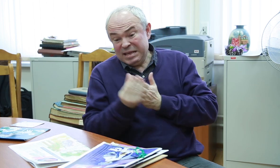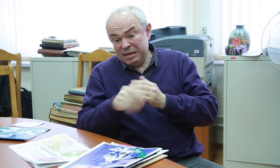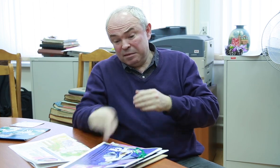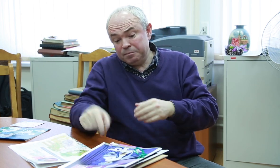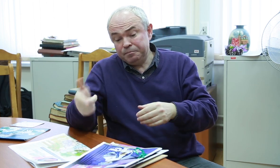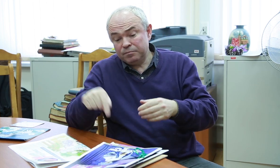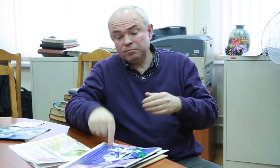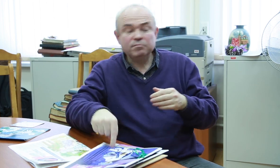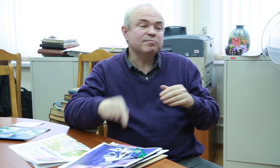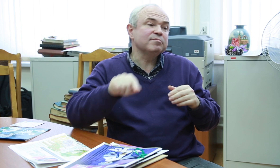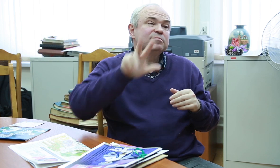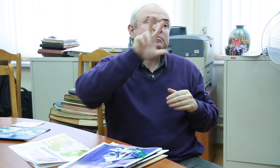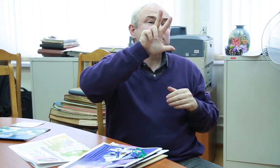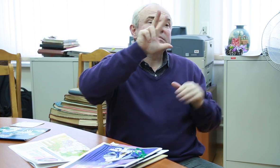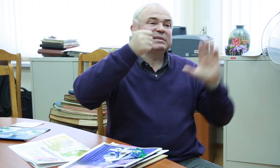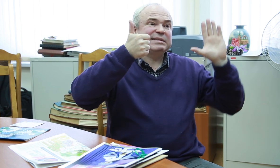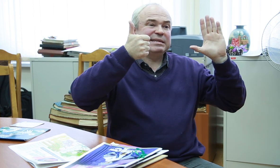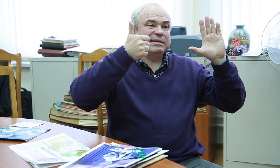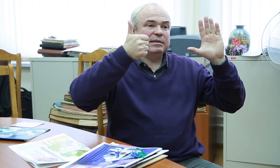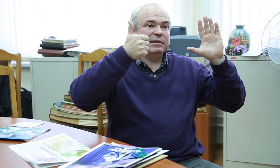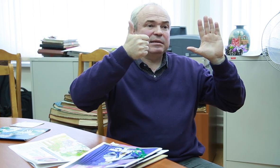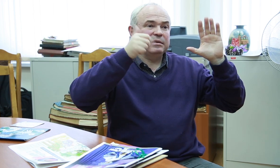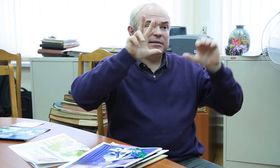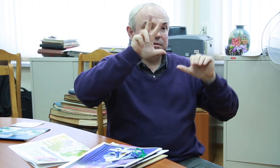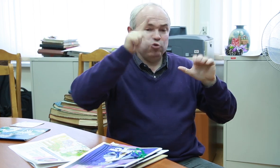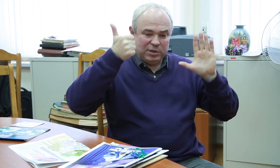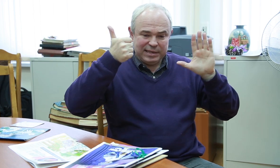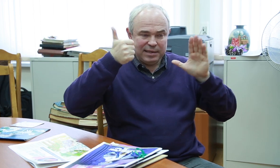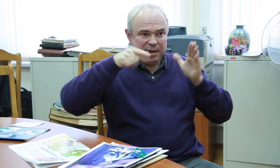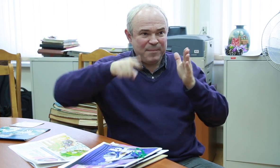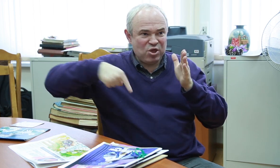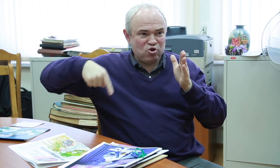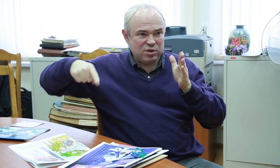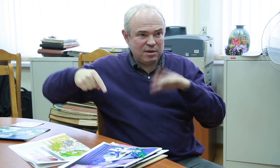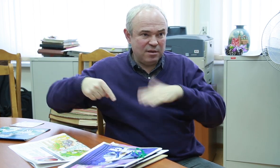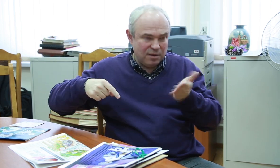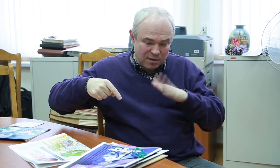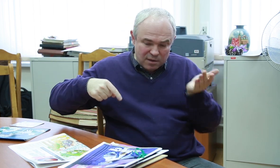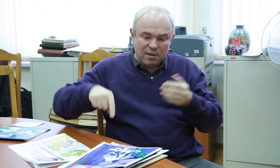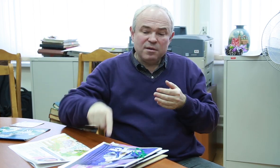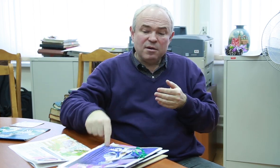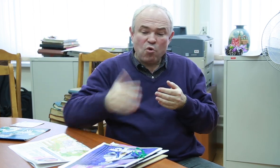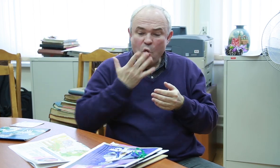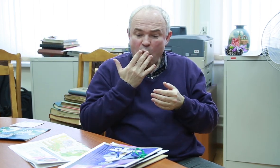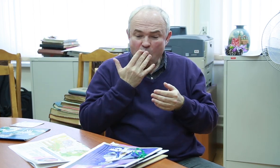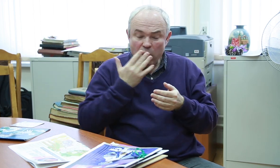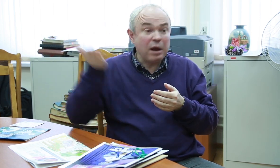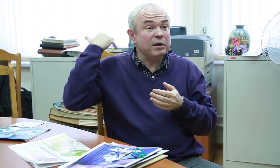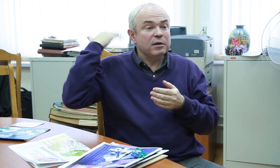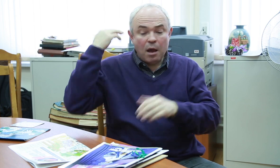(Ekaterina Mrachko) Ekaterina: I graduated from university and then I